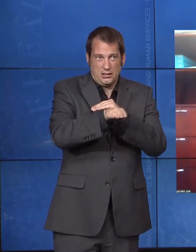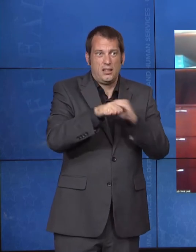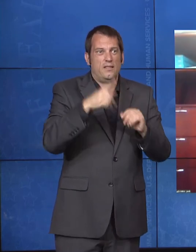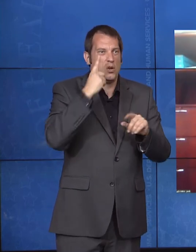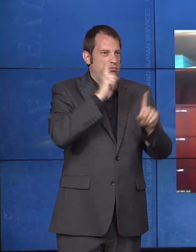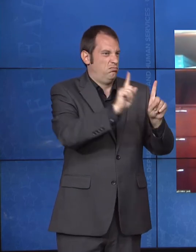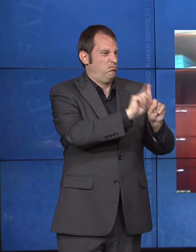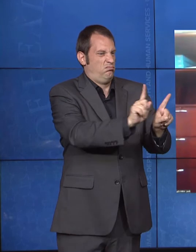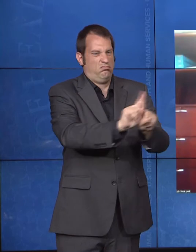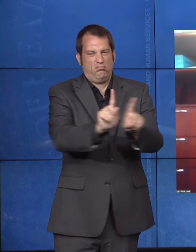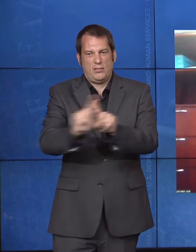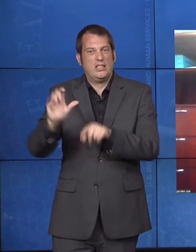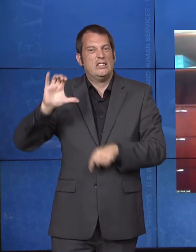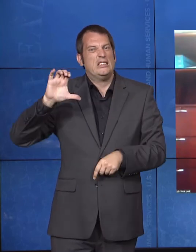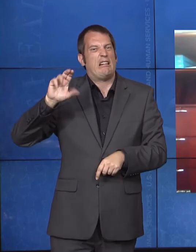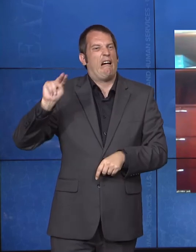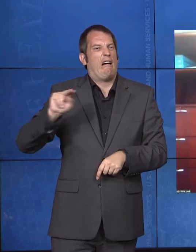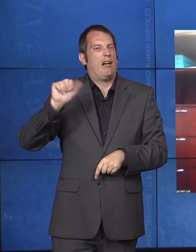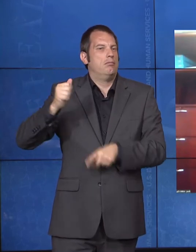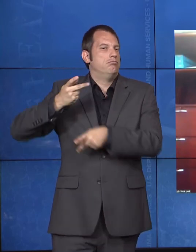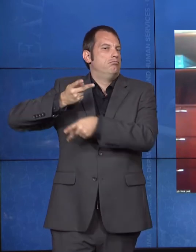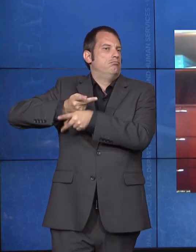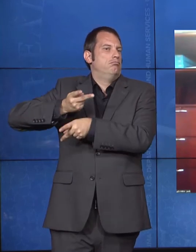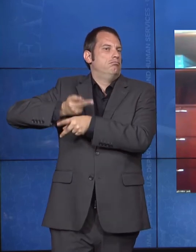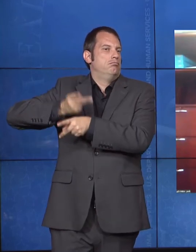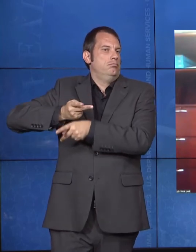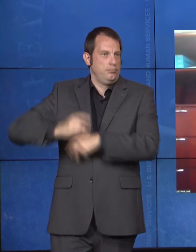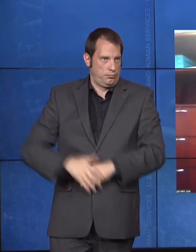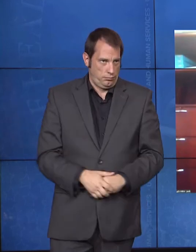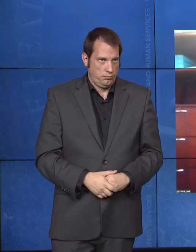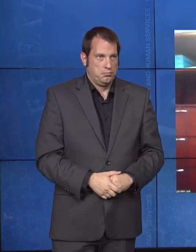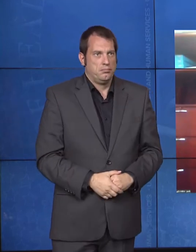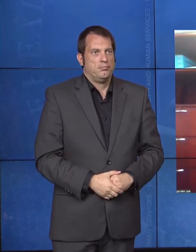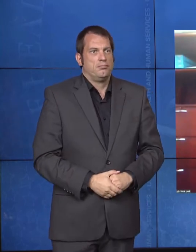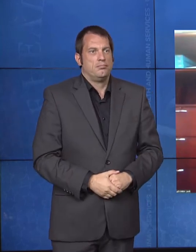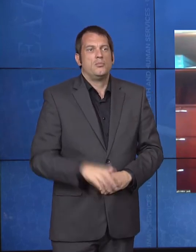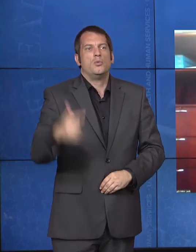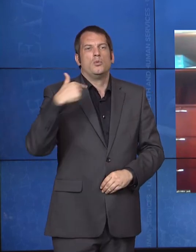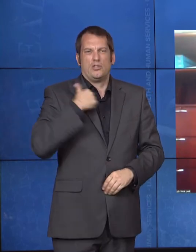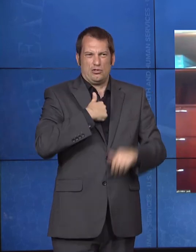our team to think boldly and to come up with new strategies to help really accelerate those